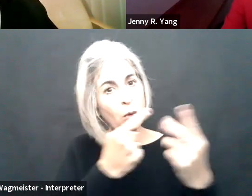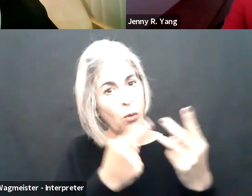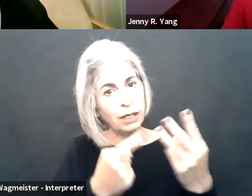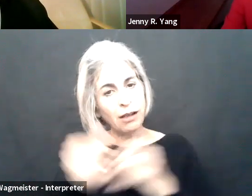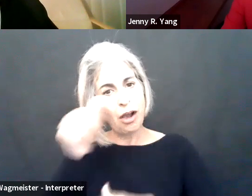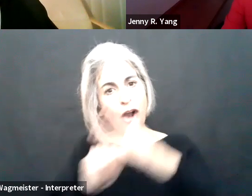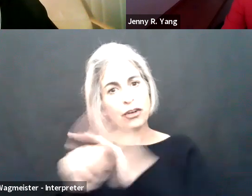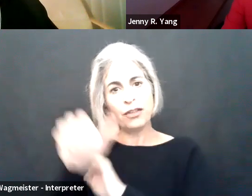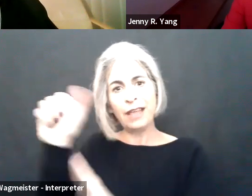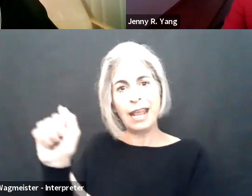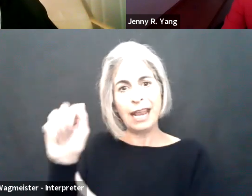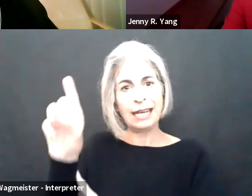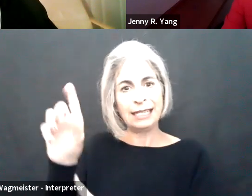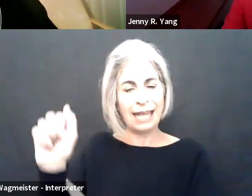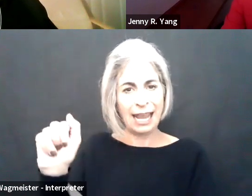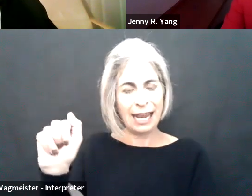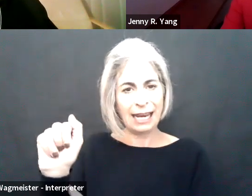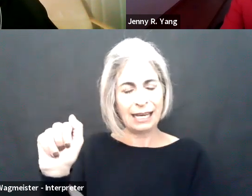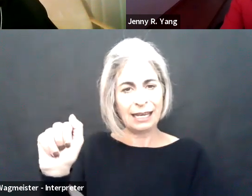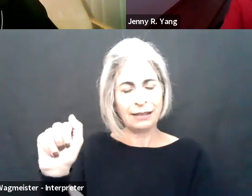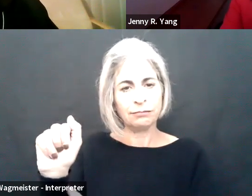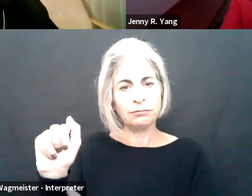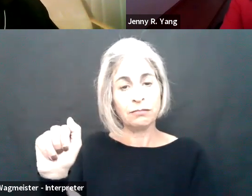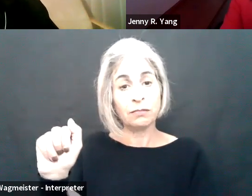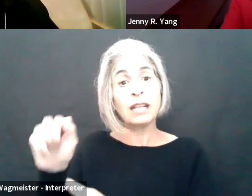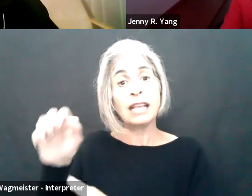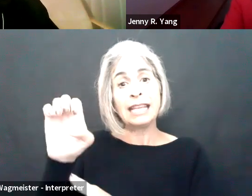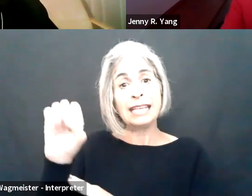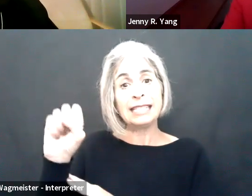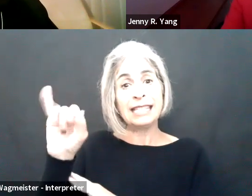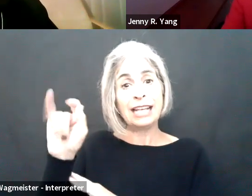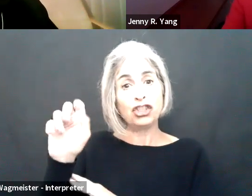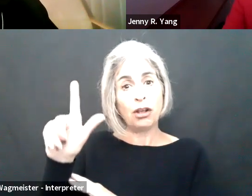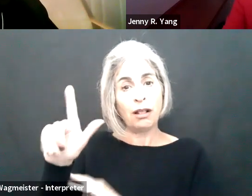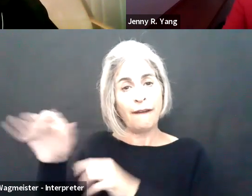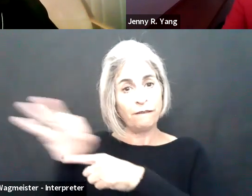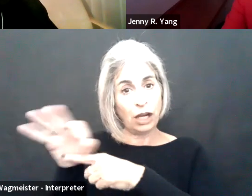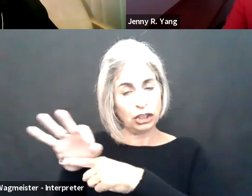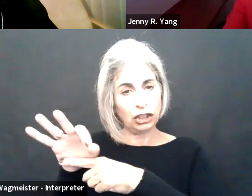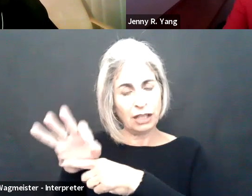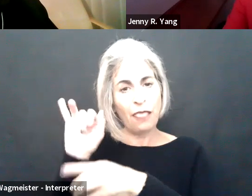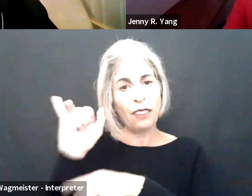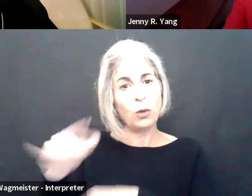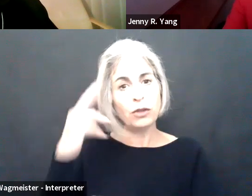And so I just wanted to remind people about a few points under the ADA and what essential functions are, right.